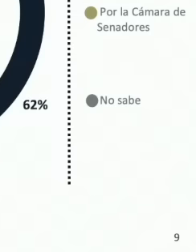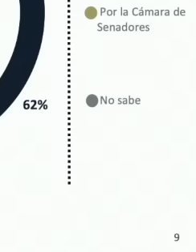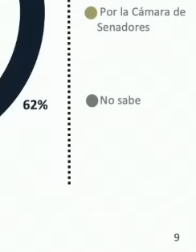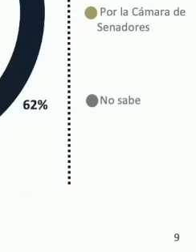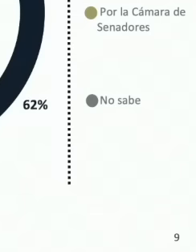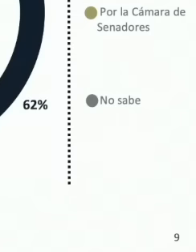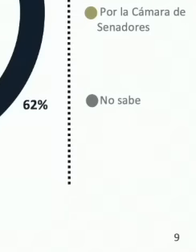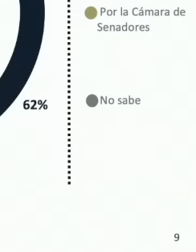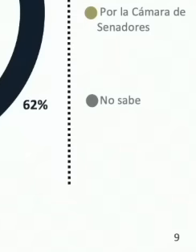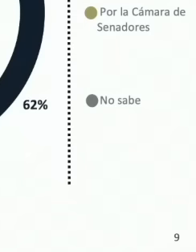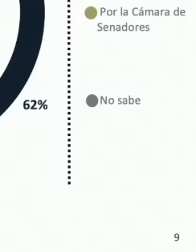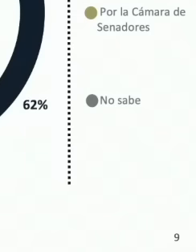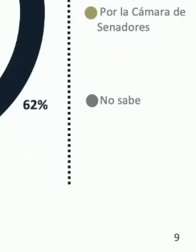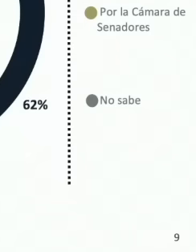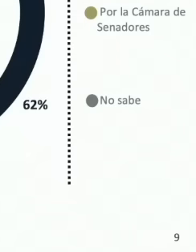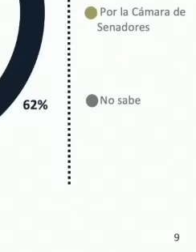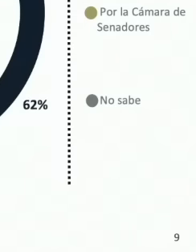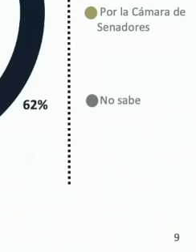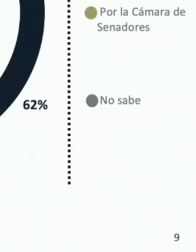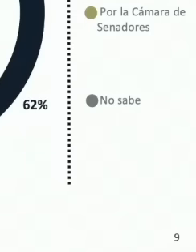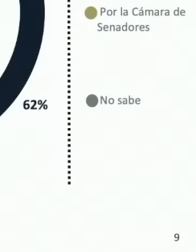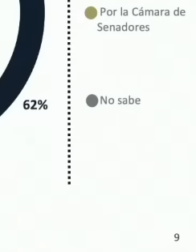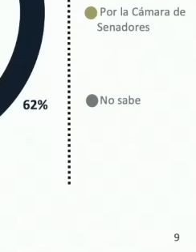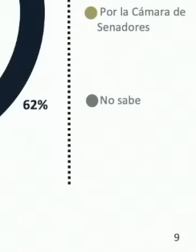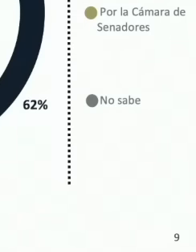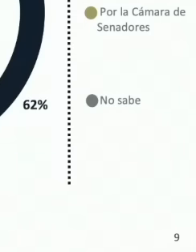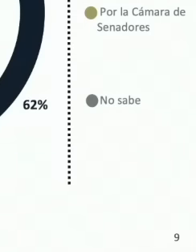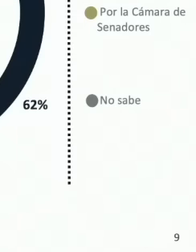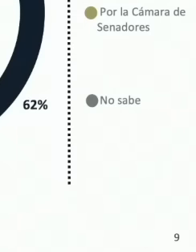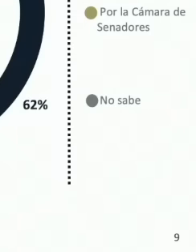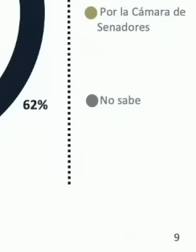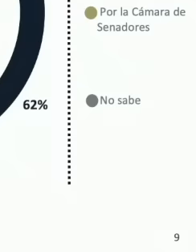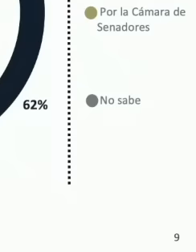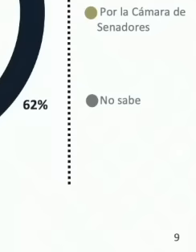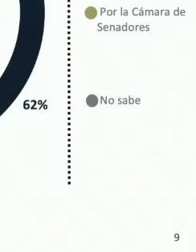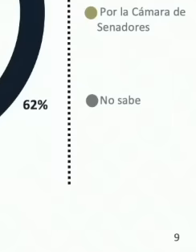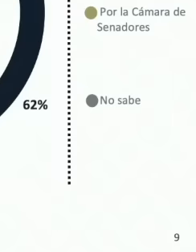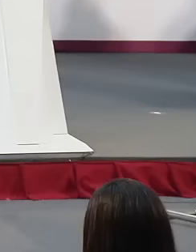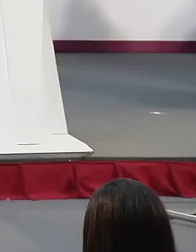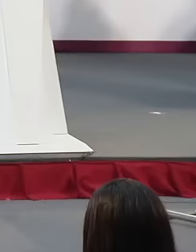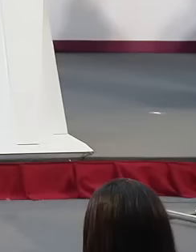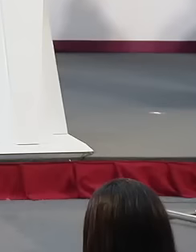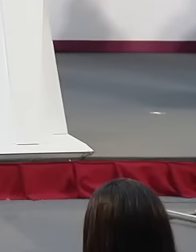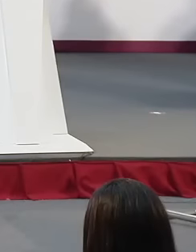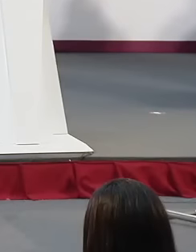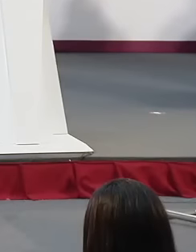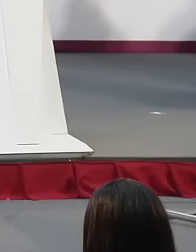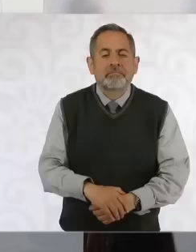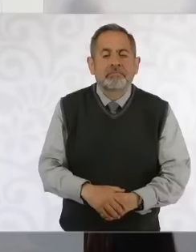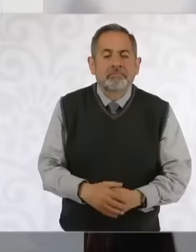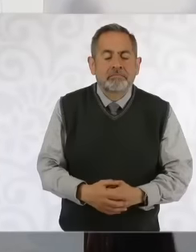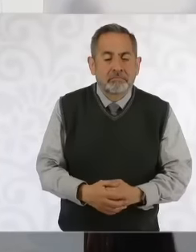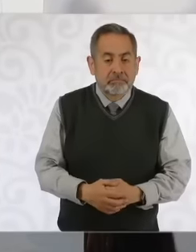reflection, they are a representative sample of the opinion of the people of Mexico,